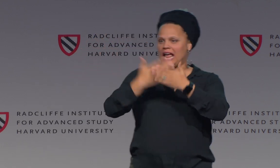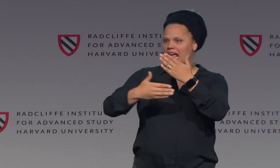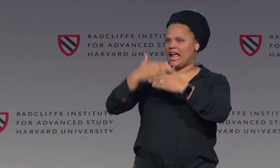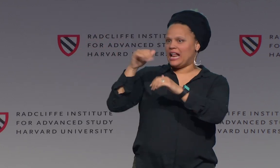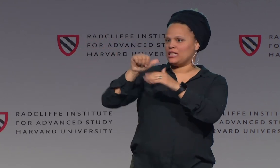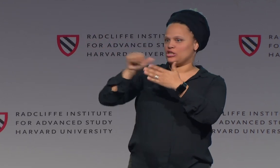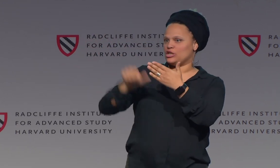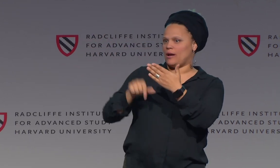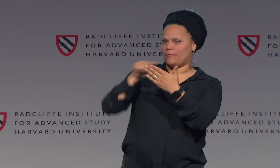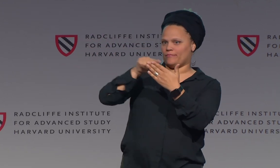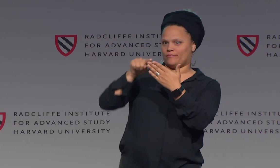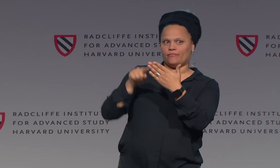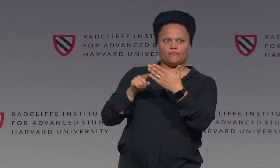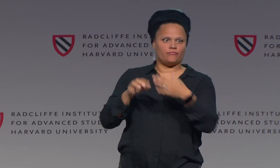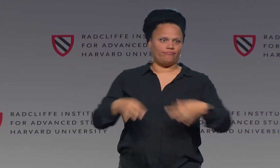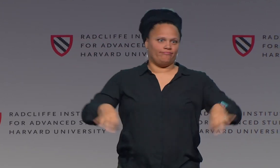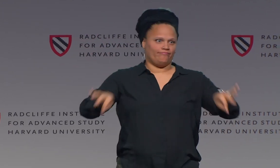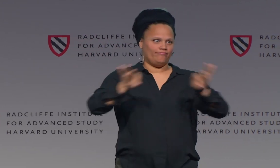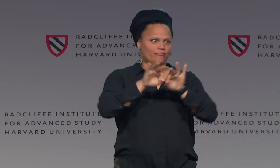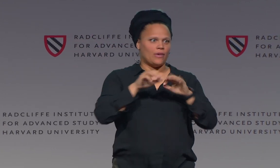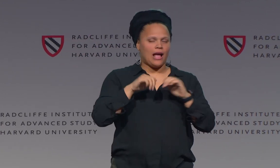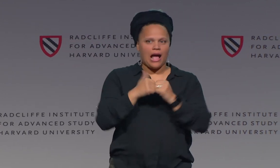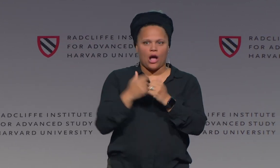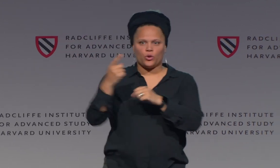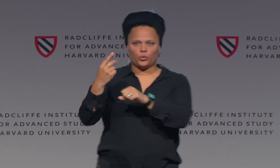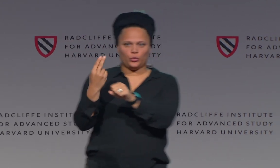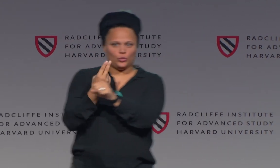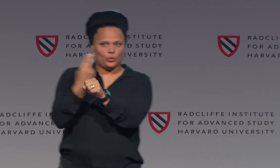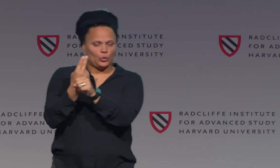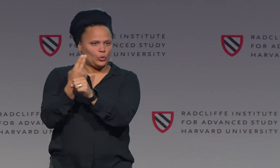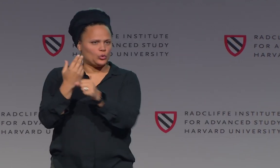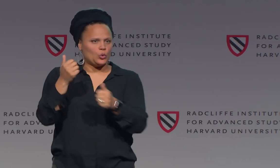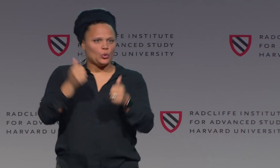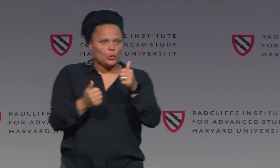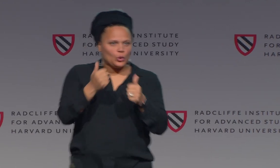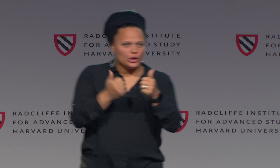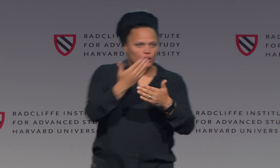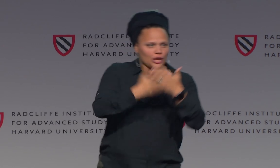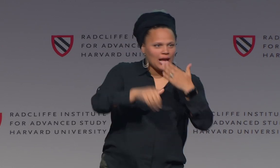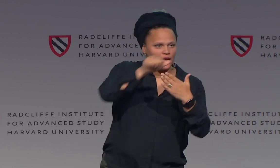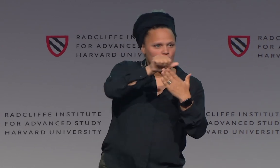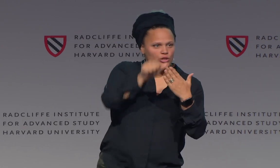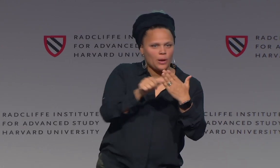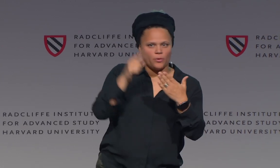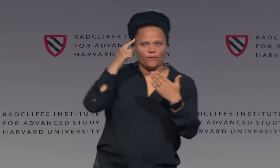So that is the shape of your hand-- it is very crucial.